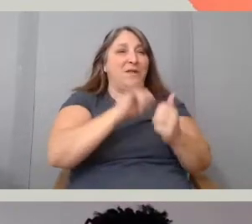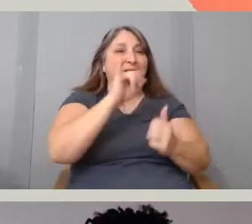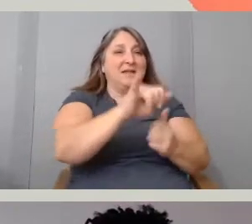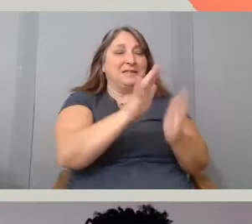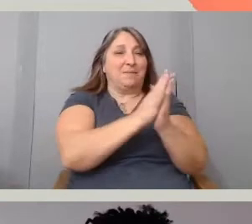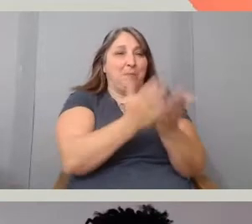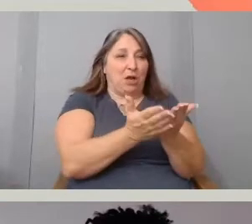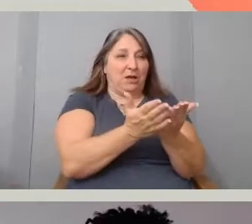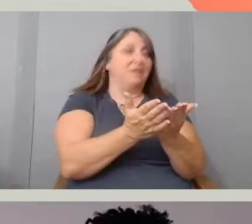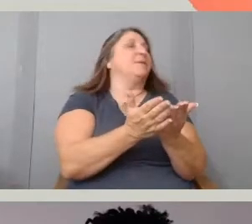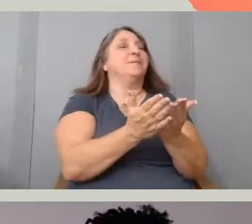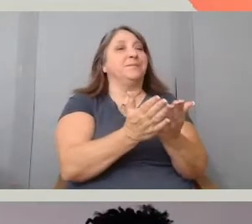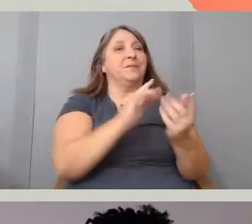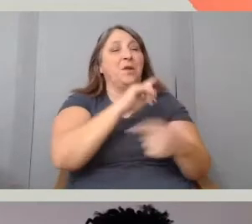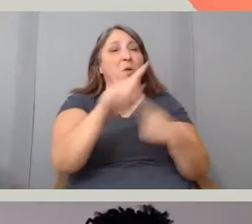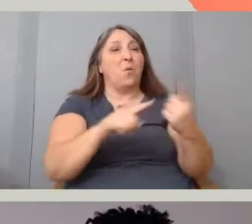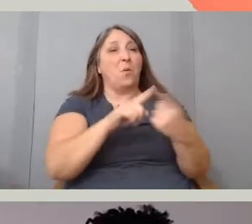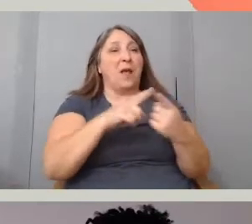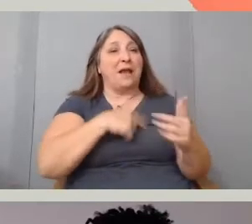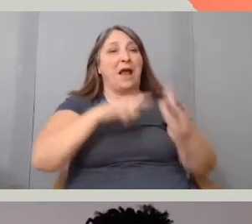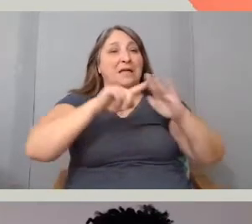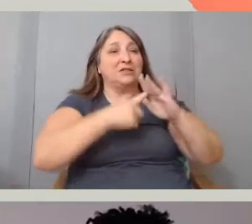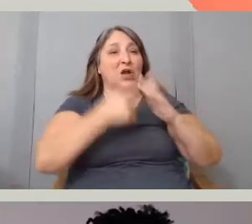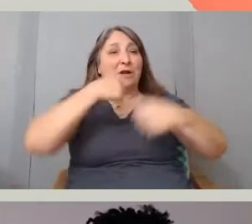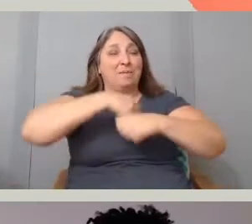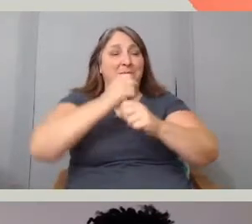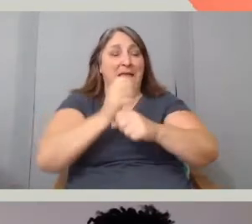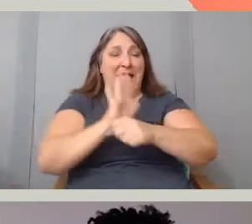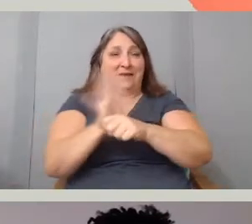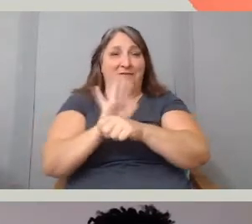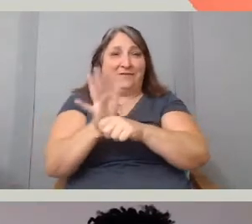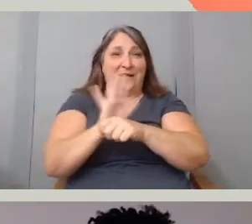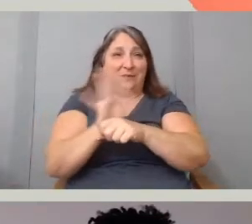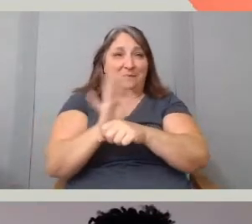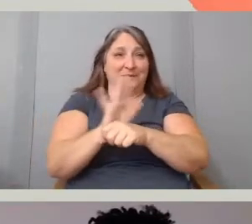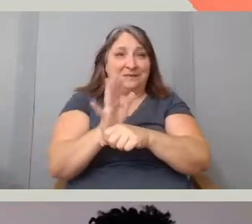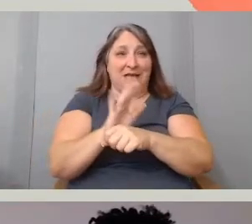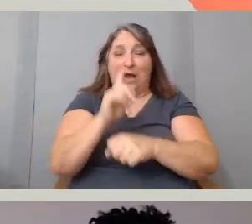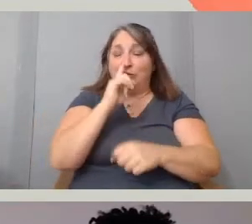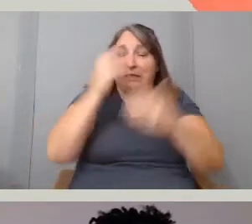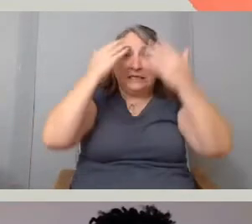When I started making films I didn't really know exactly what I was going to do